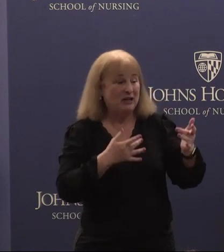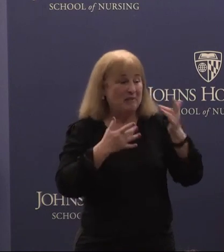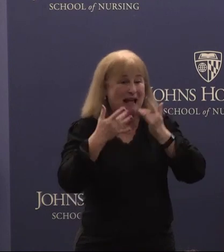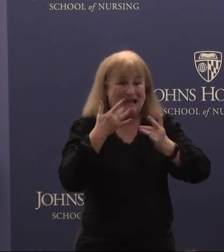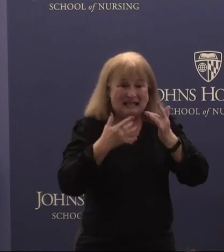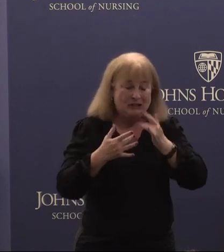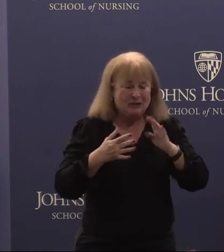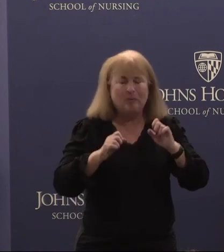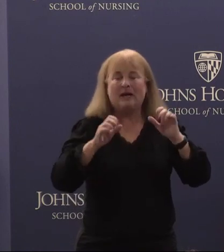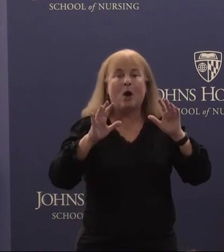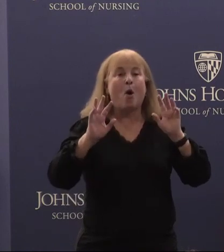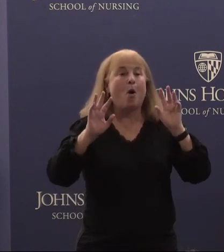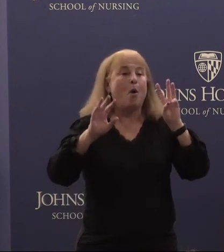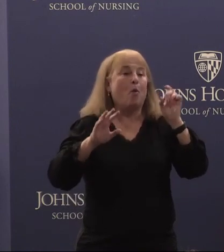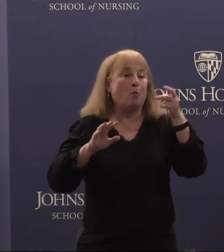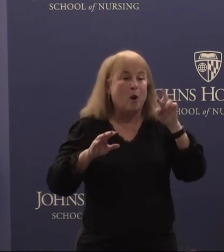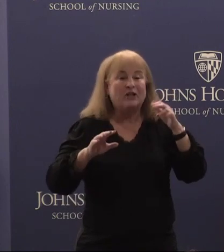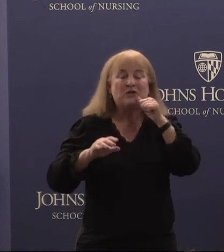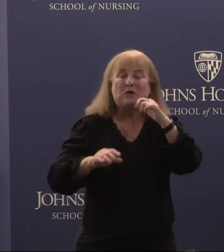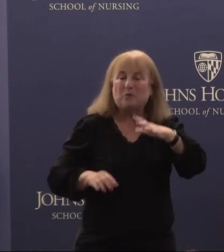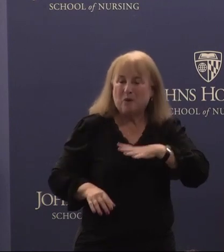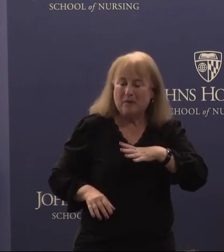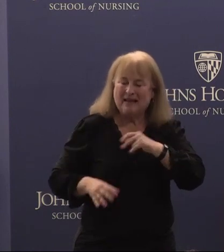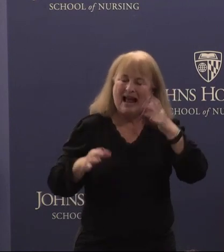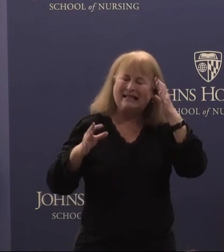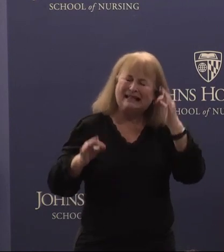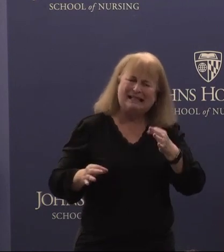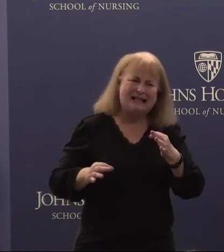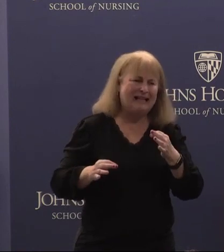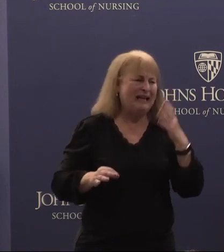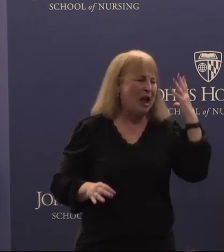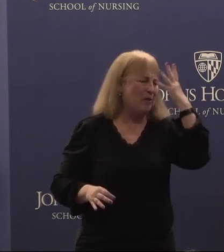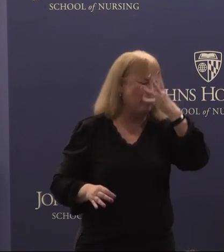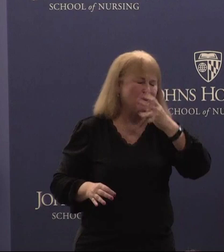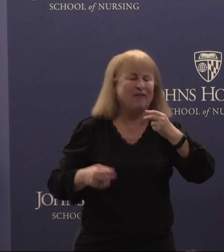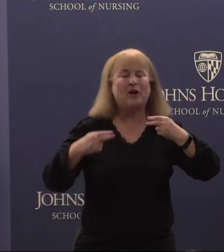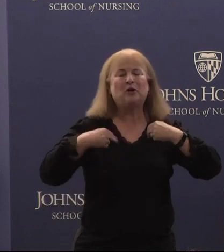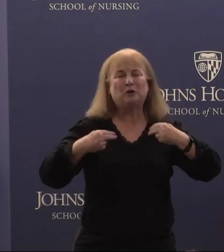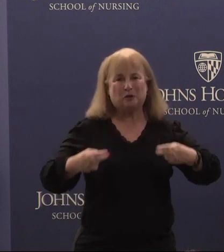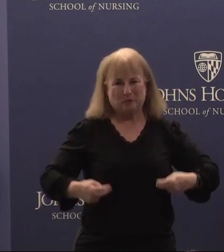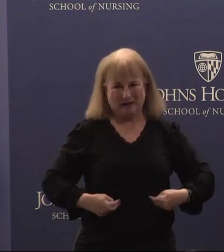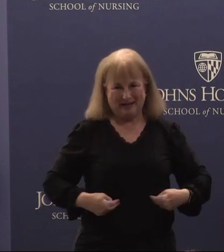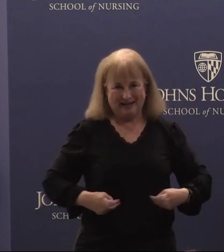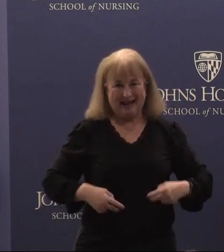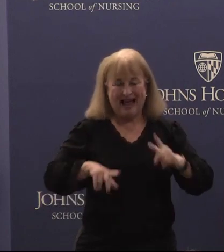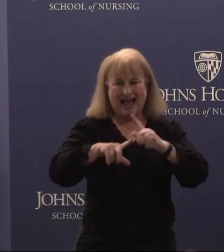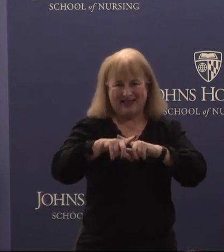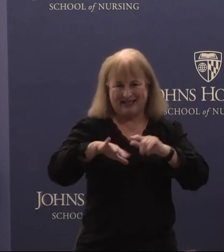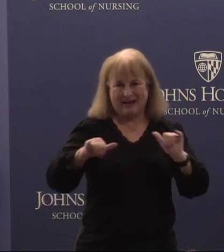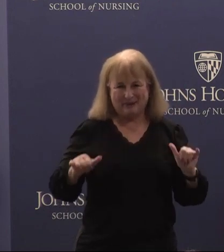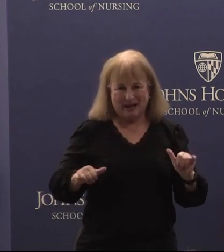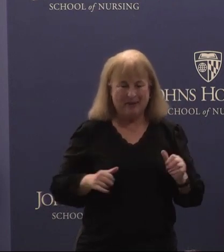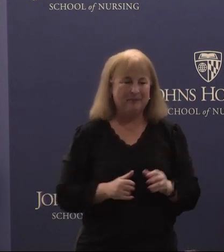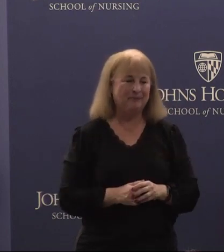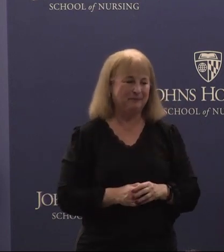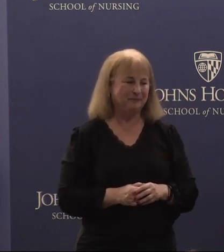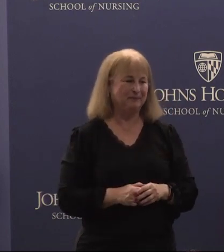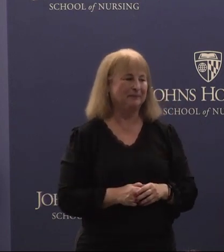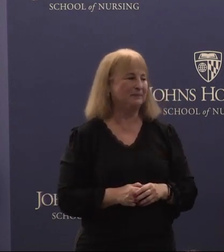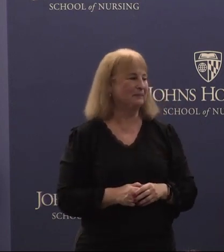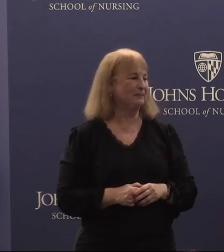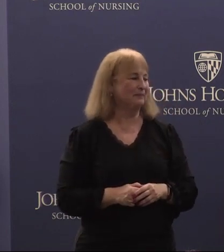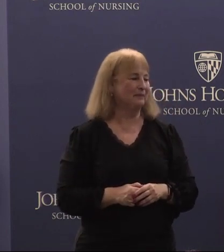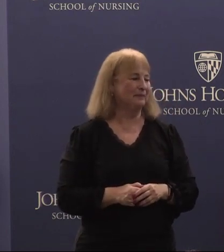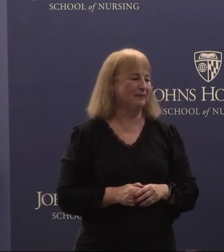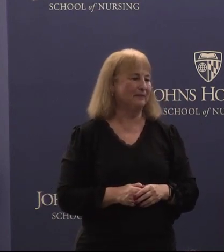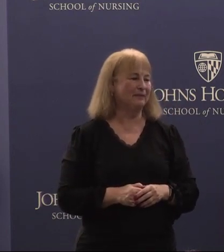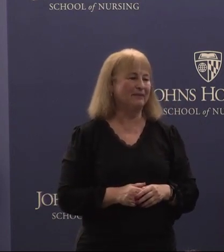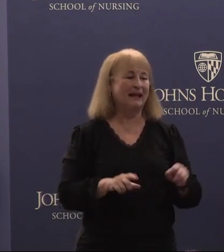Wonder Woman and decidedly and beautifully human at the same time. As a student from a